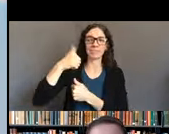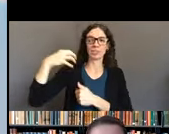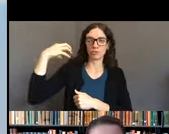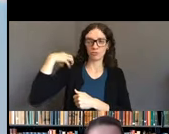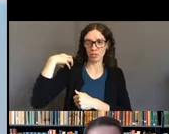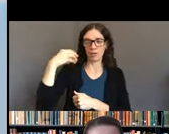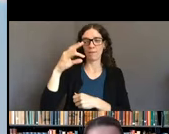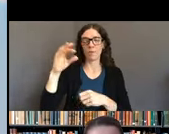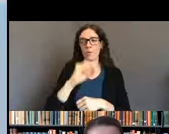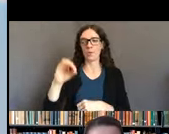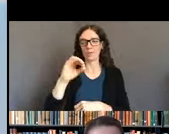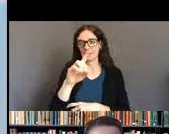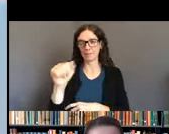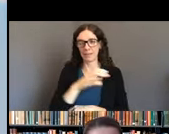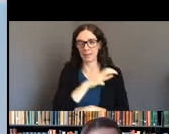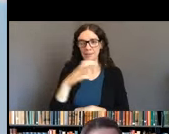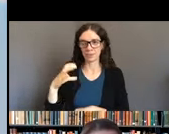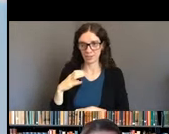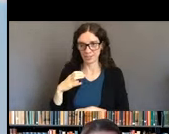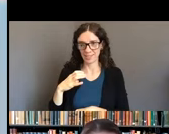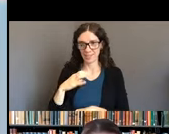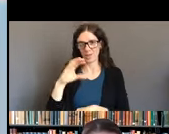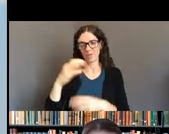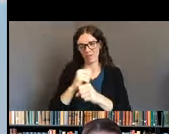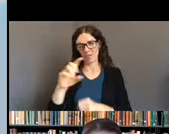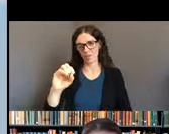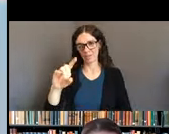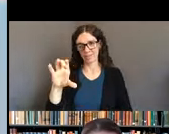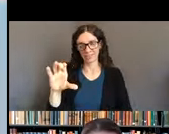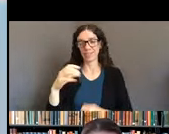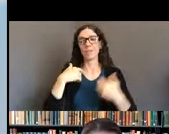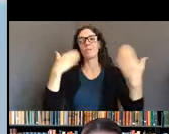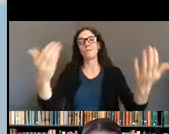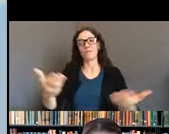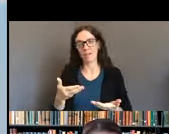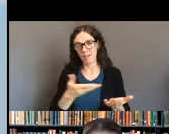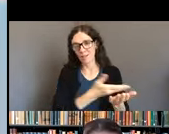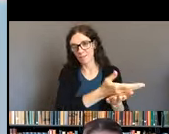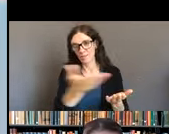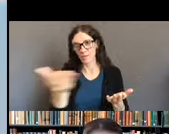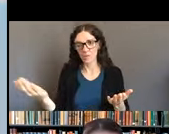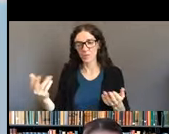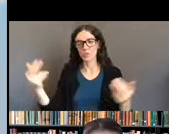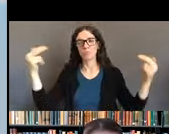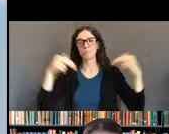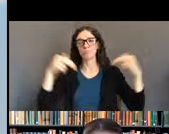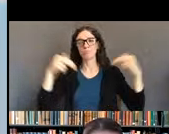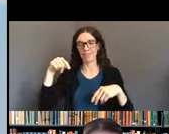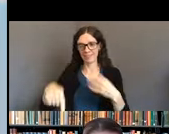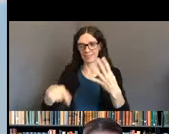and I welcome all of you to the fourth and final of, our webinar series,